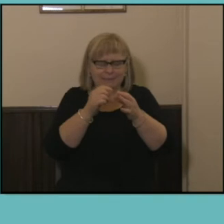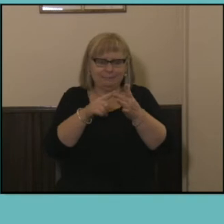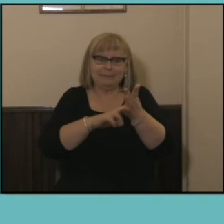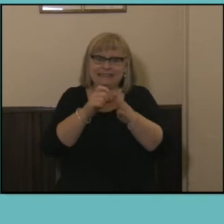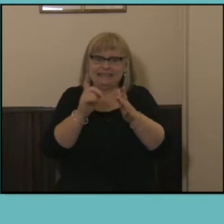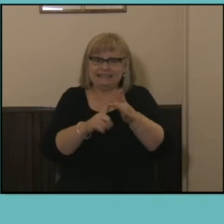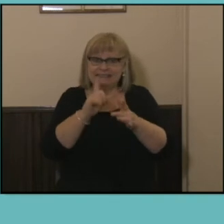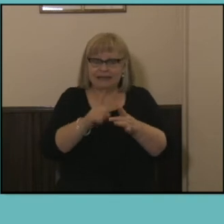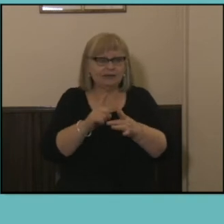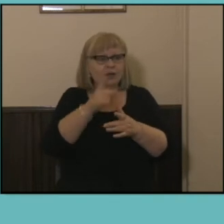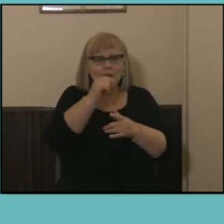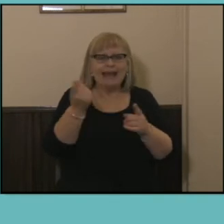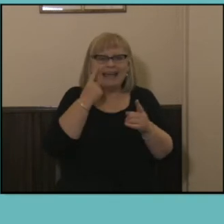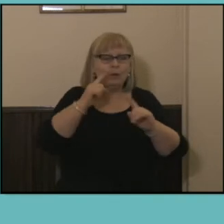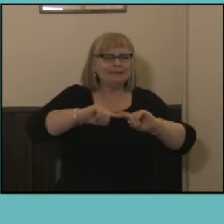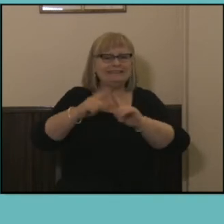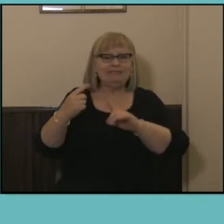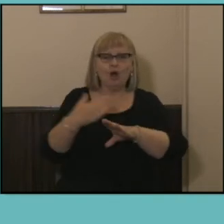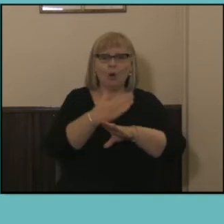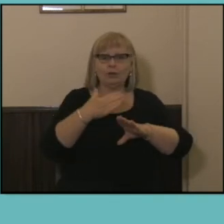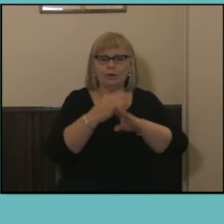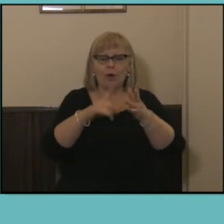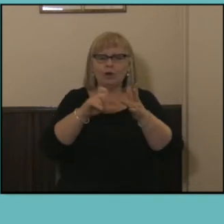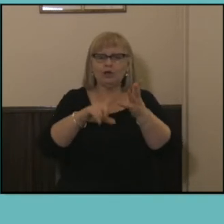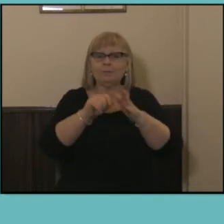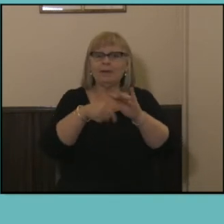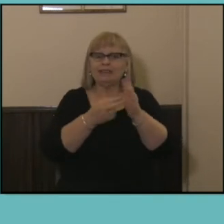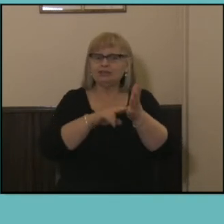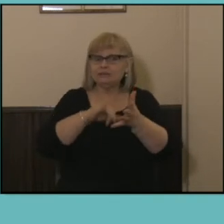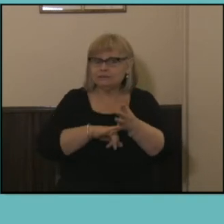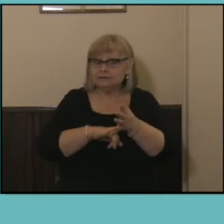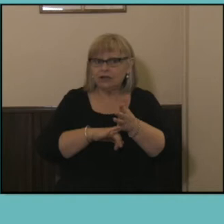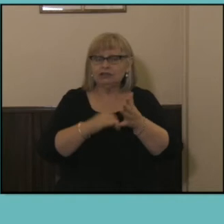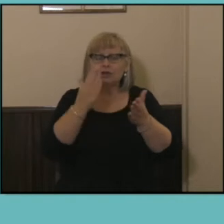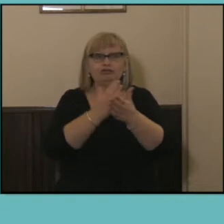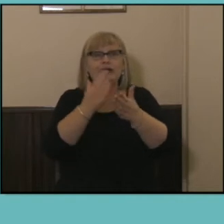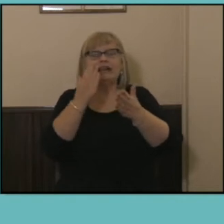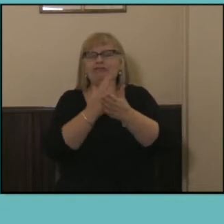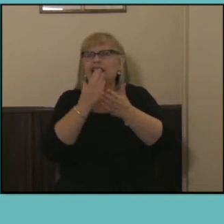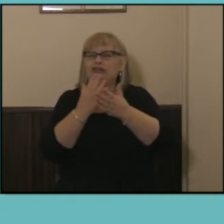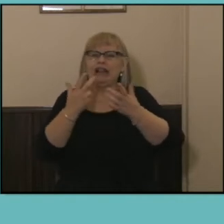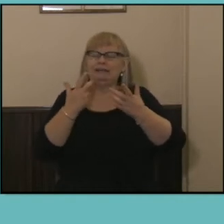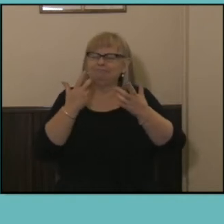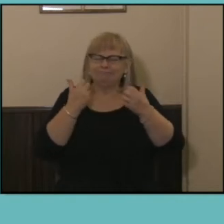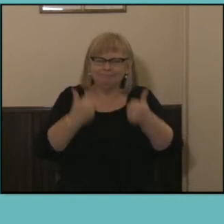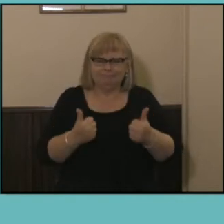occupations and industries so it gives us a very rich, very complementary set of data.